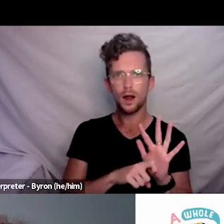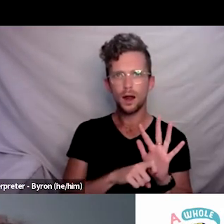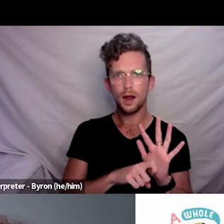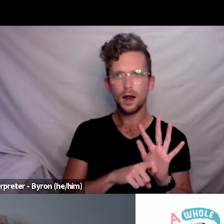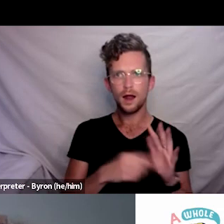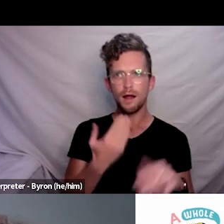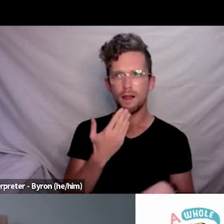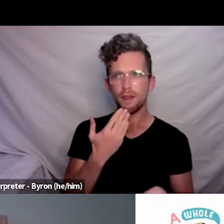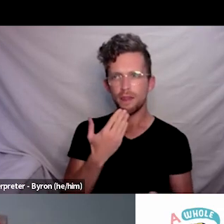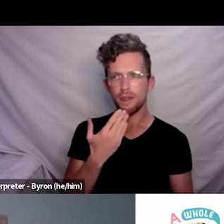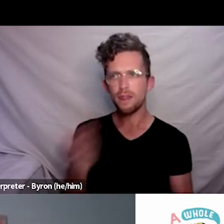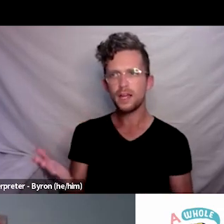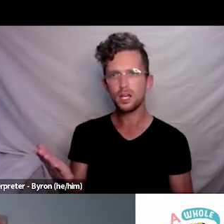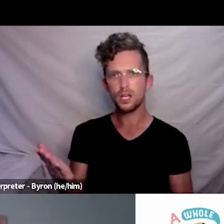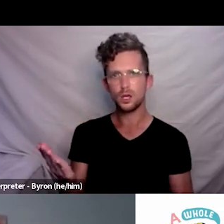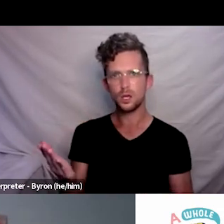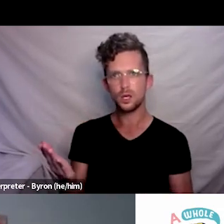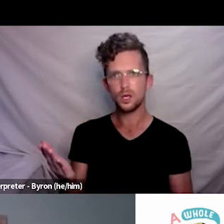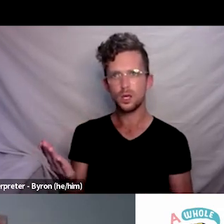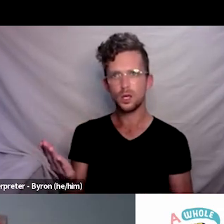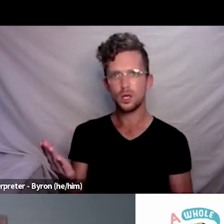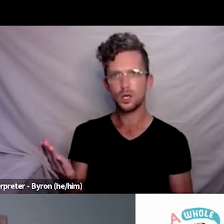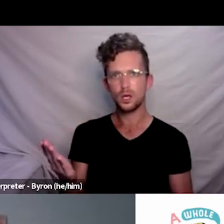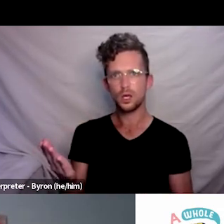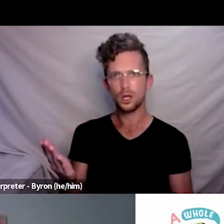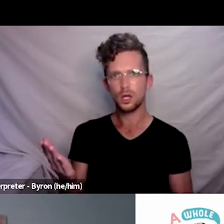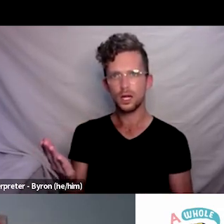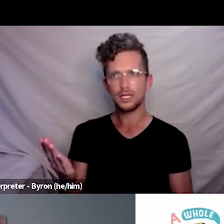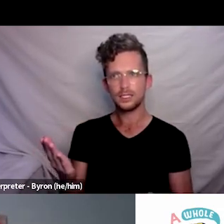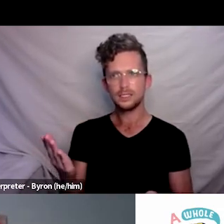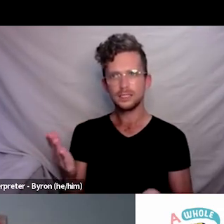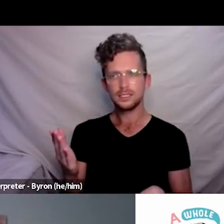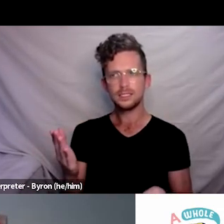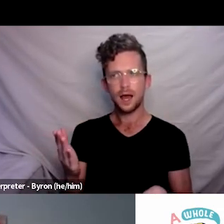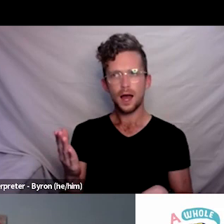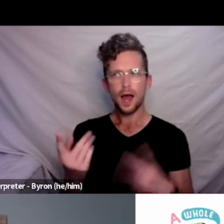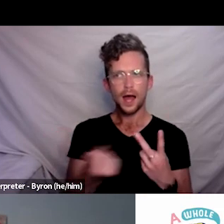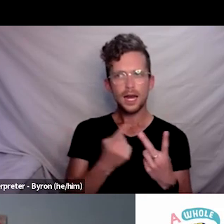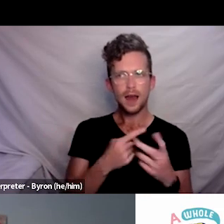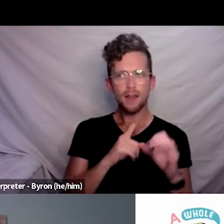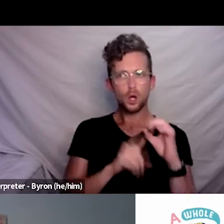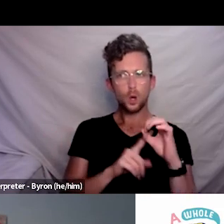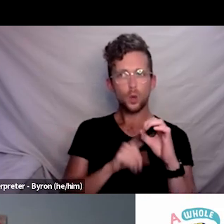but I think I’ll just put this other question out there as well, because maybe you can address both those things in it,